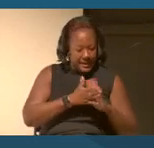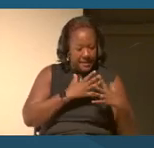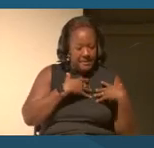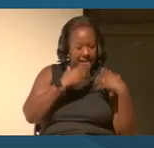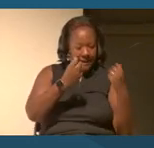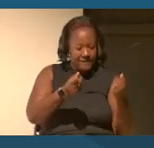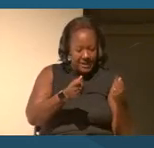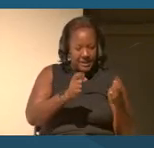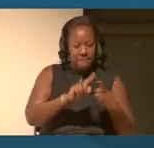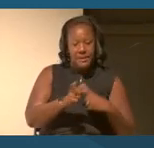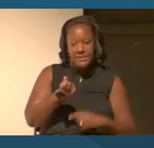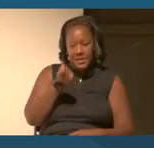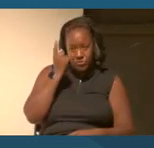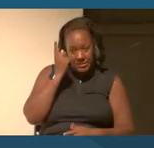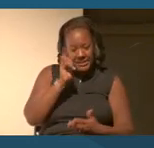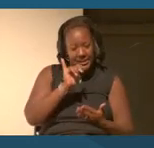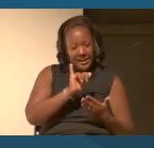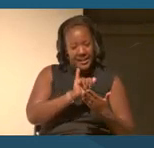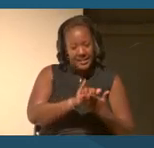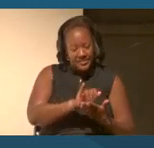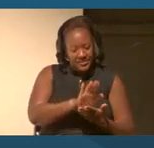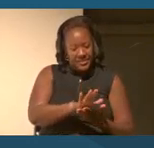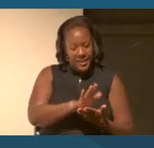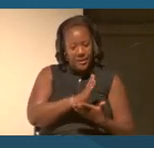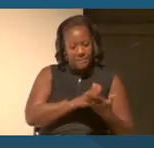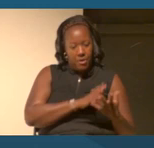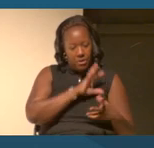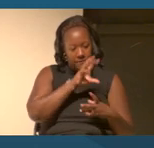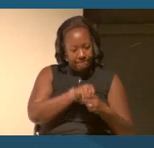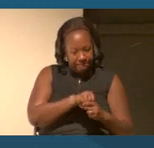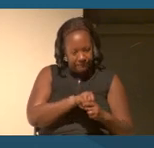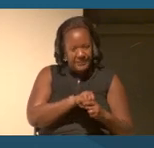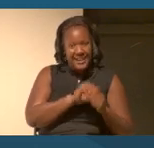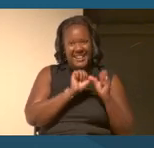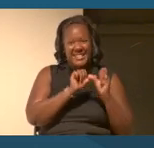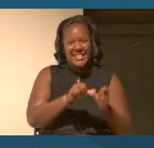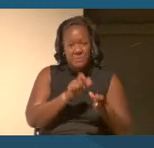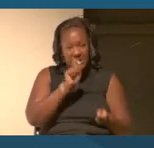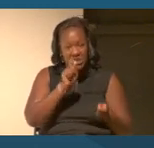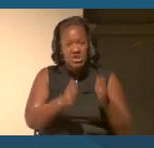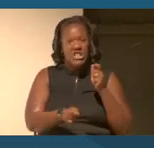to understand they're part of a large and continually shifting and changing landscape.